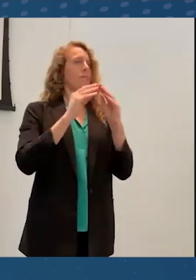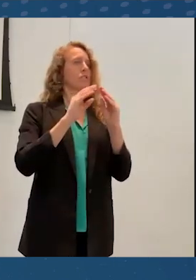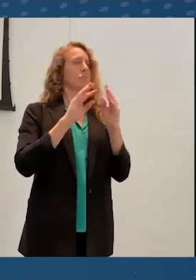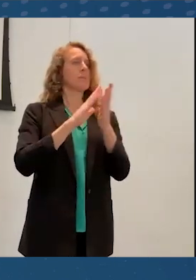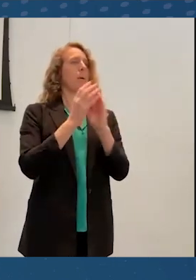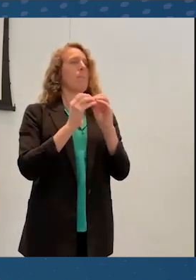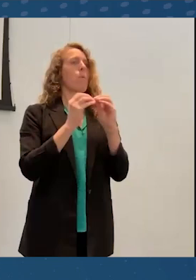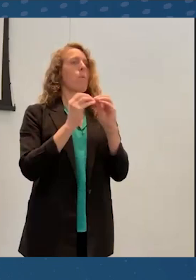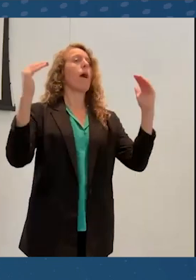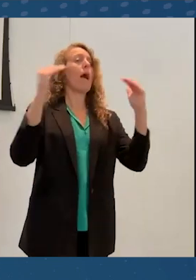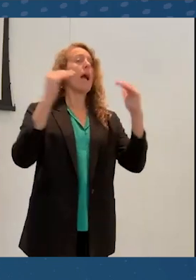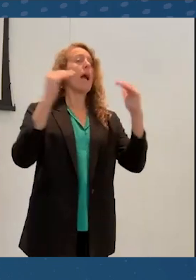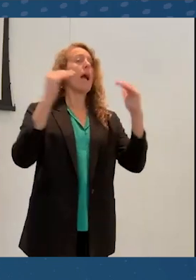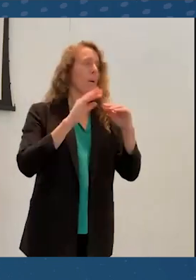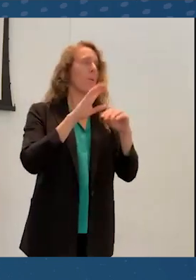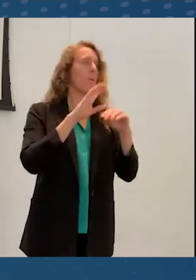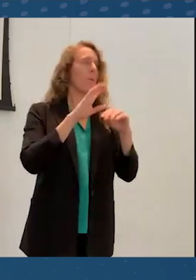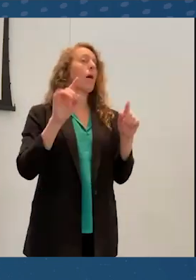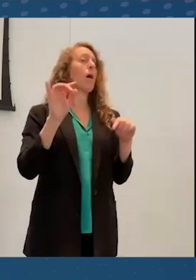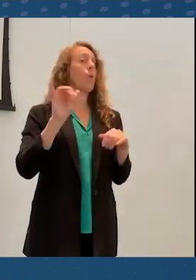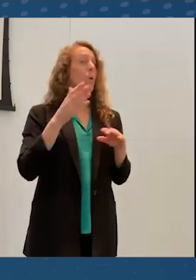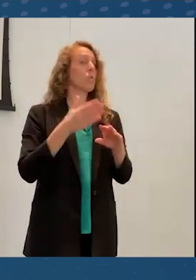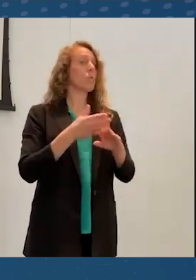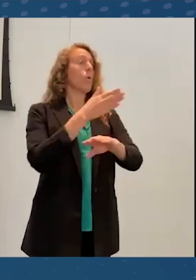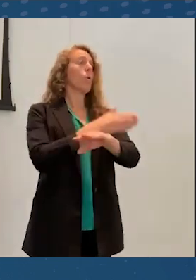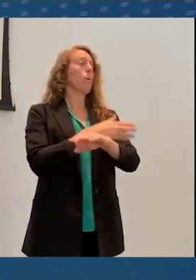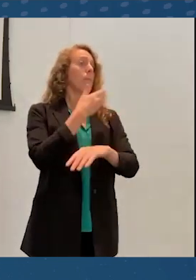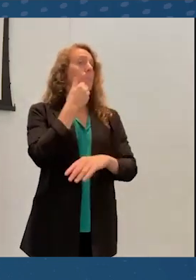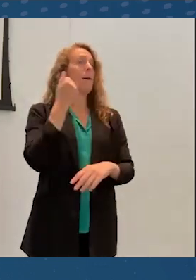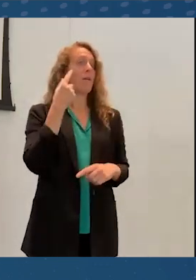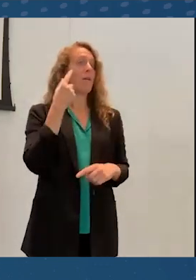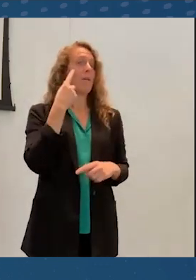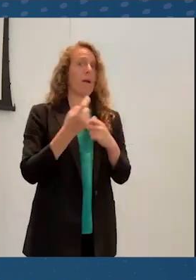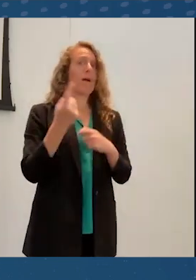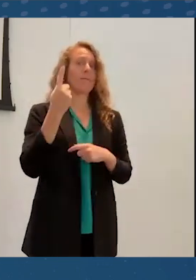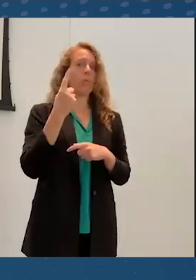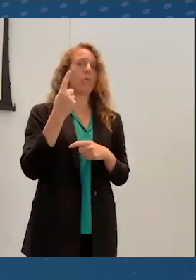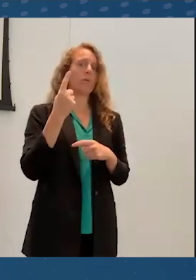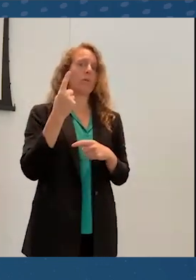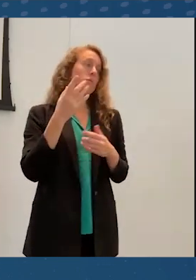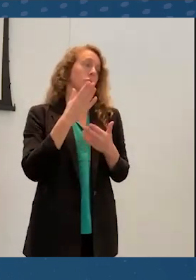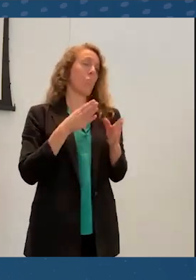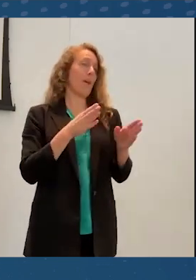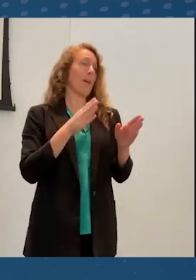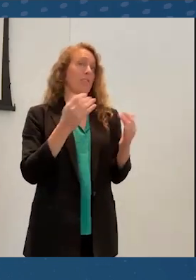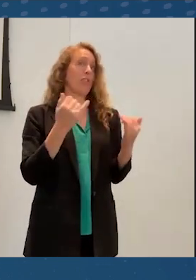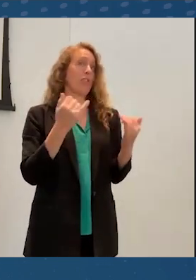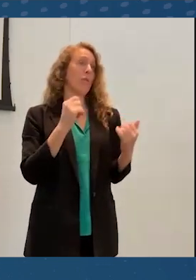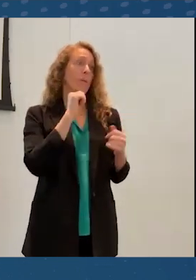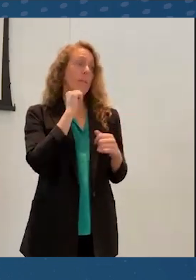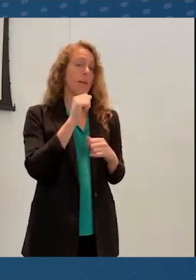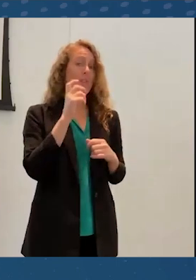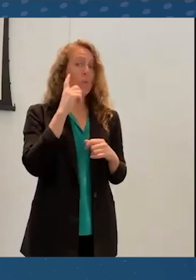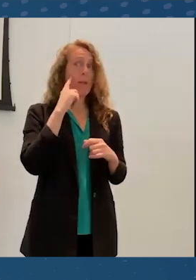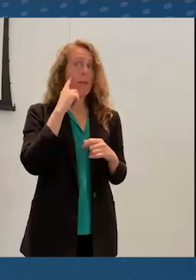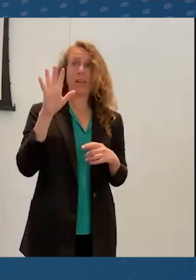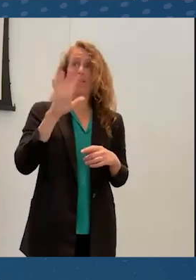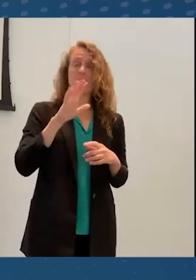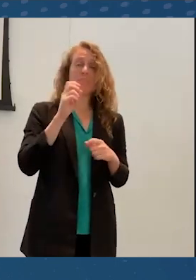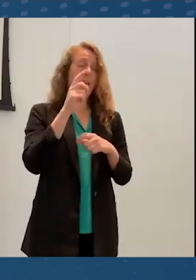but make them better for everyone in ways that they are currently not. So I think half the people in the room